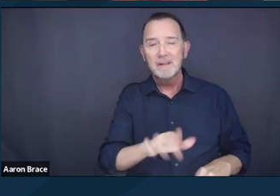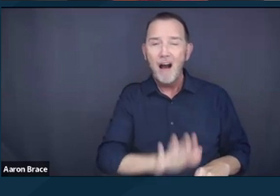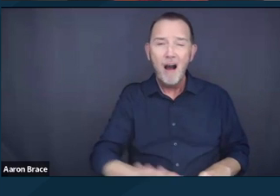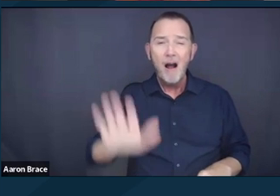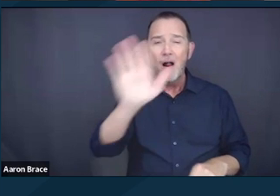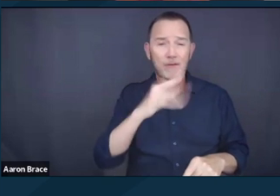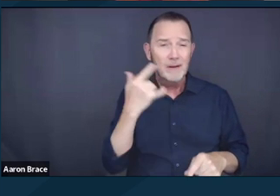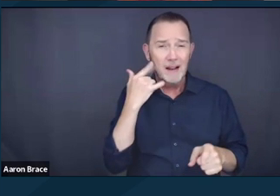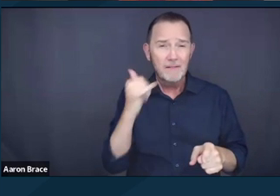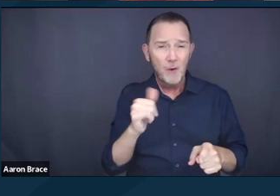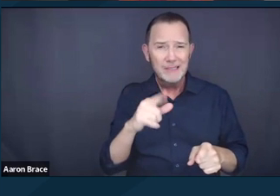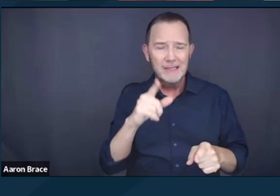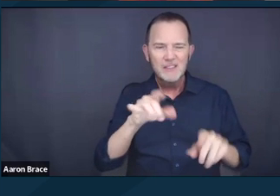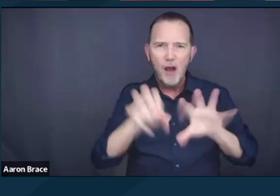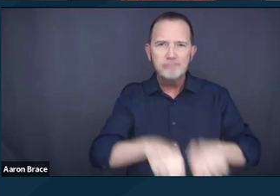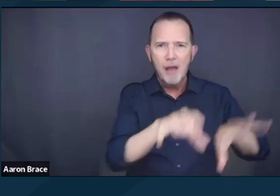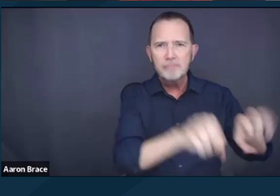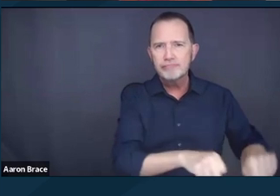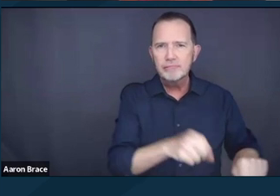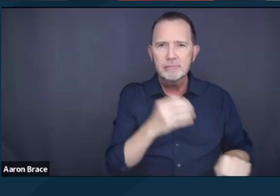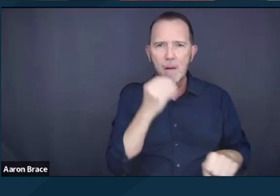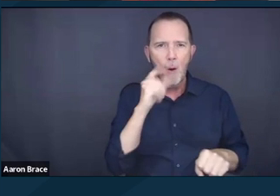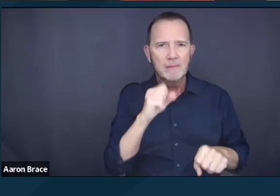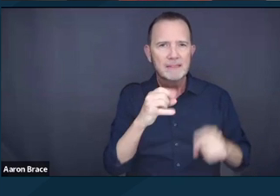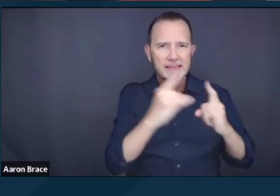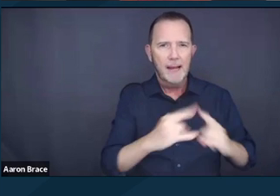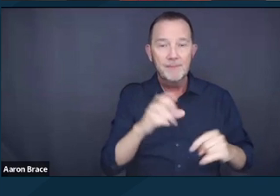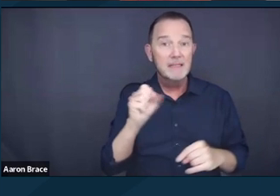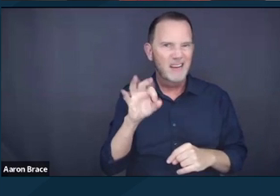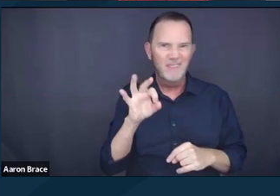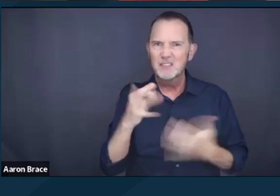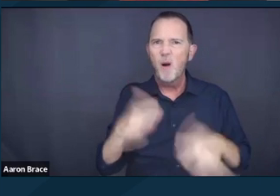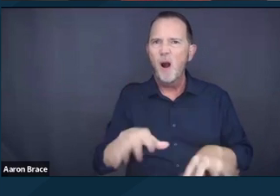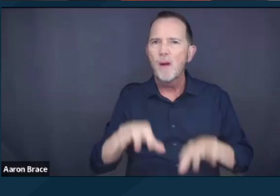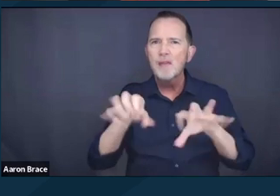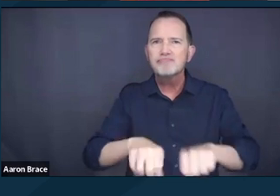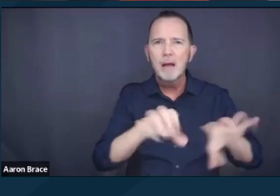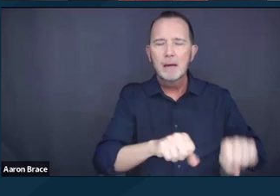San Francisco has jumped on it. Los Angeles has said that they won't comply,